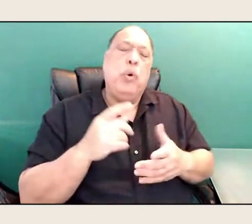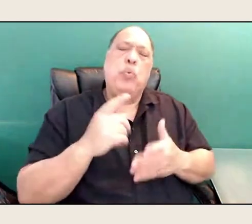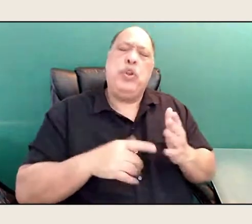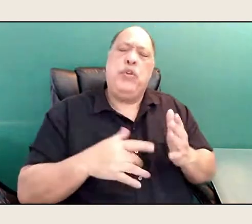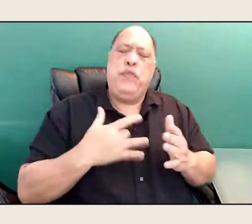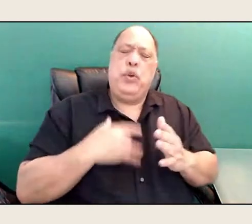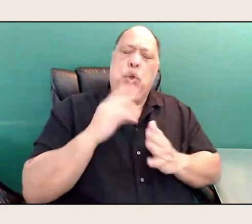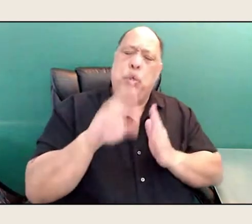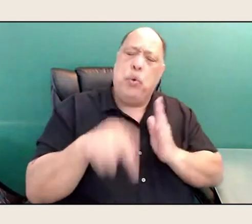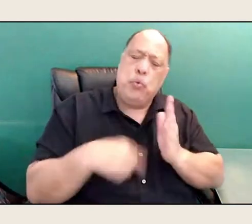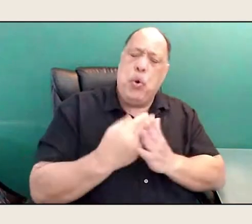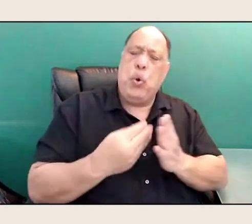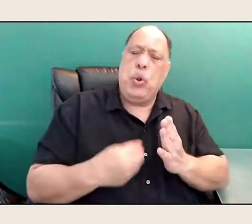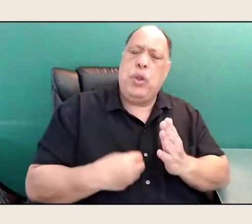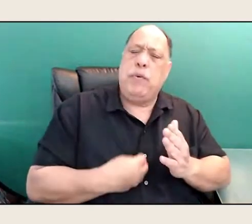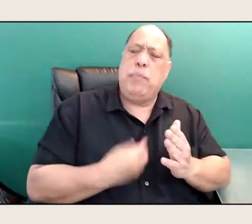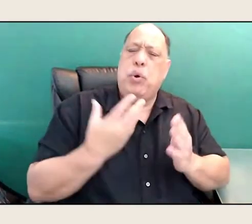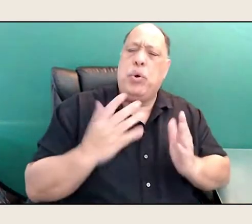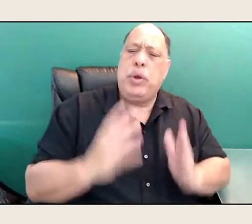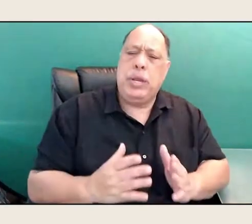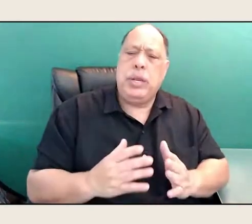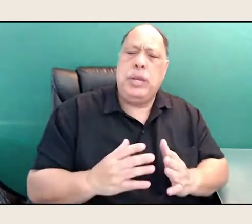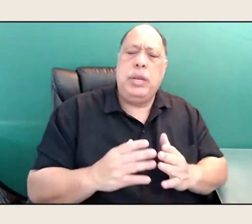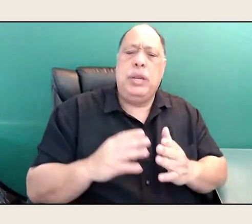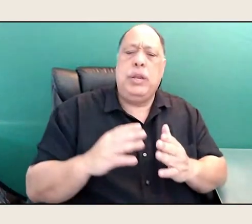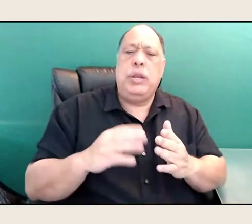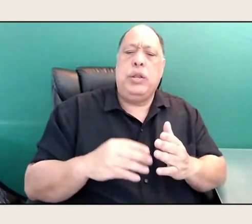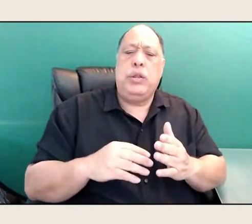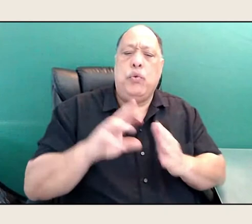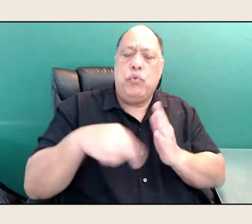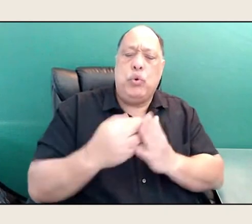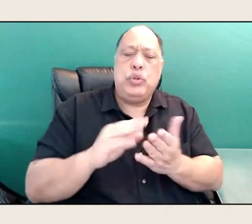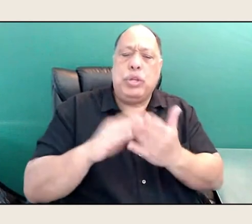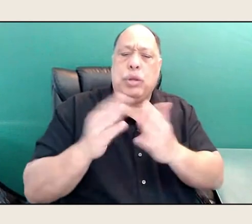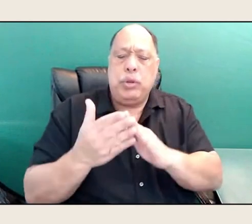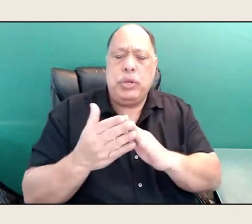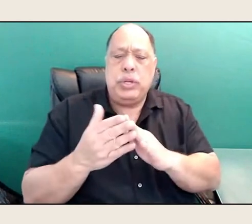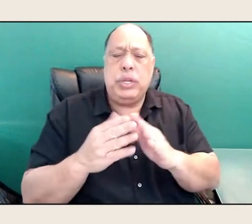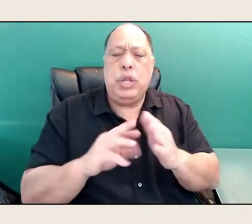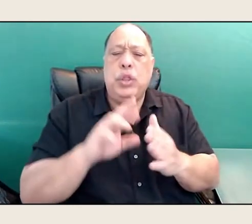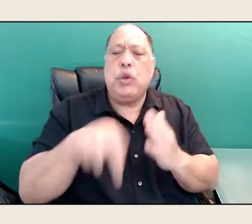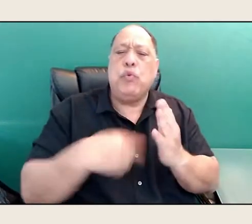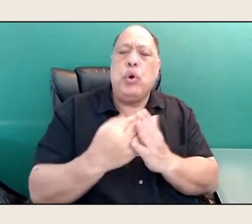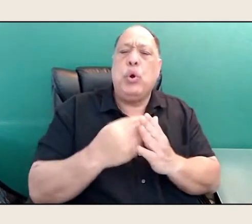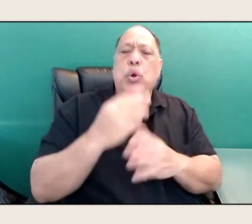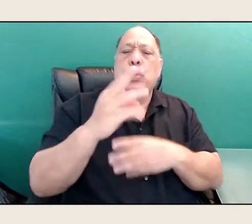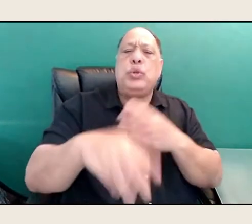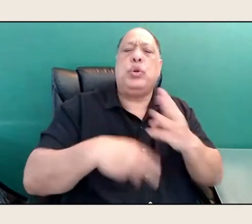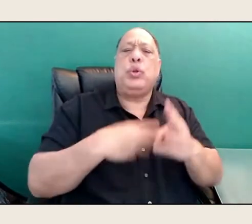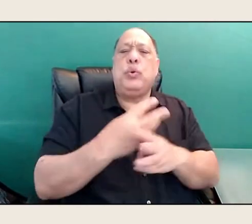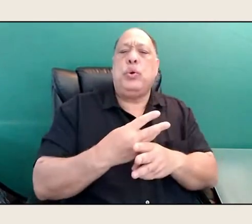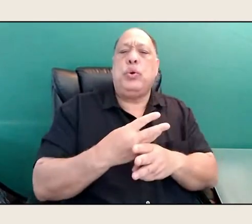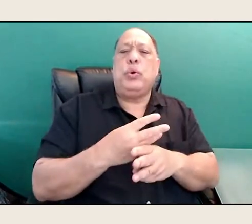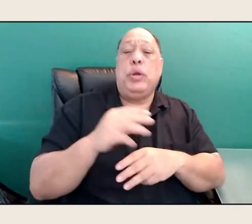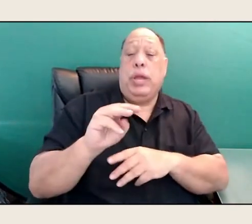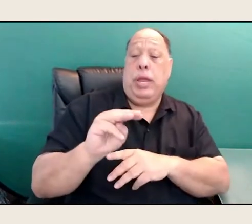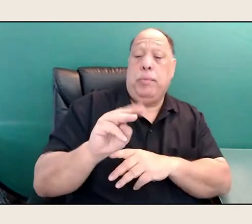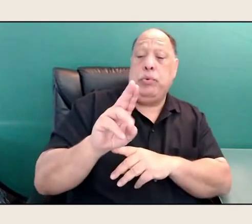and the world. And then the word Mvto, Mvto? Mudo.